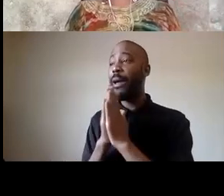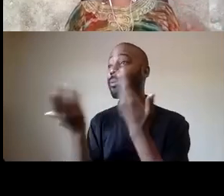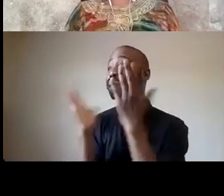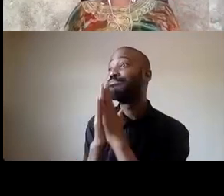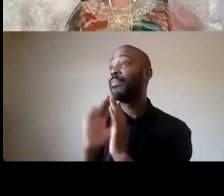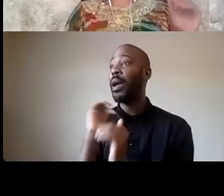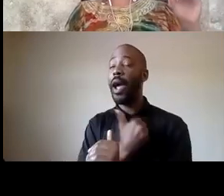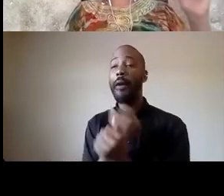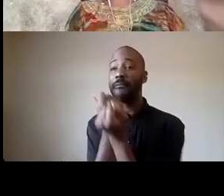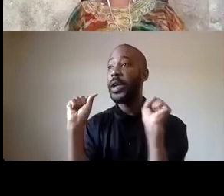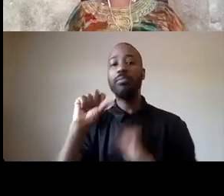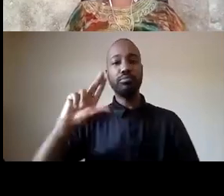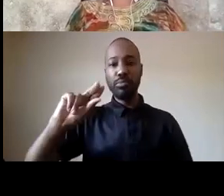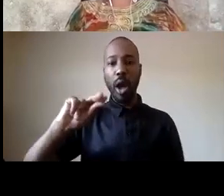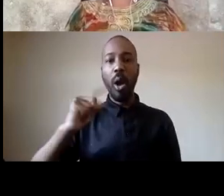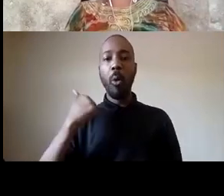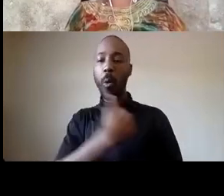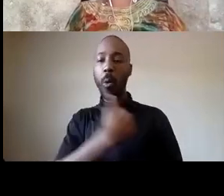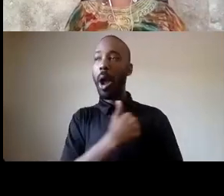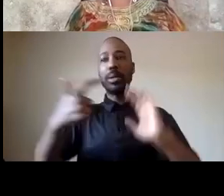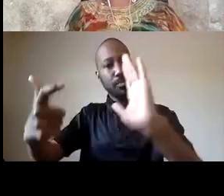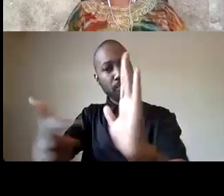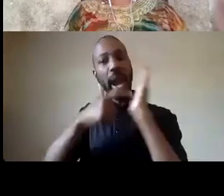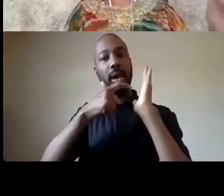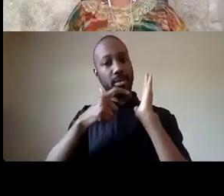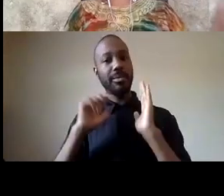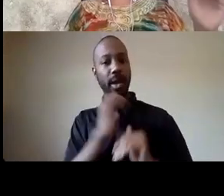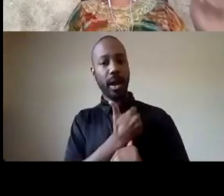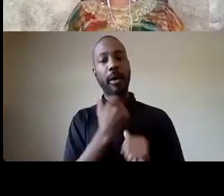of a movement where we demand our freedom right freedom is never